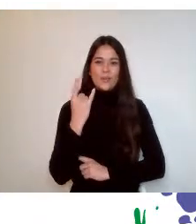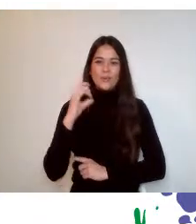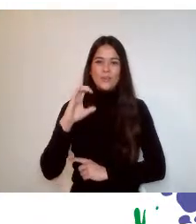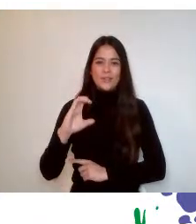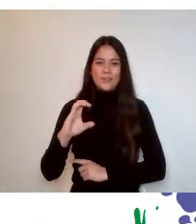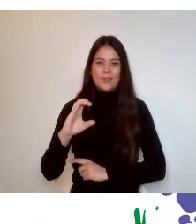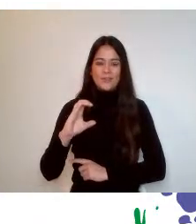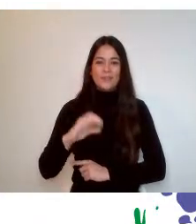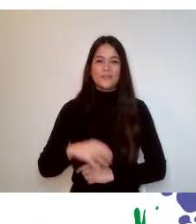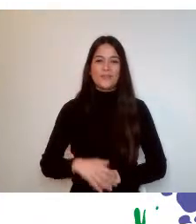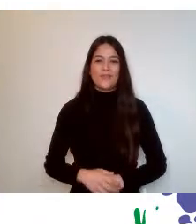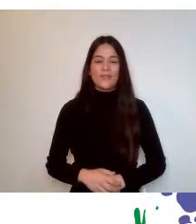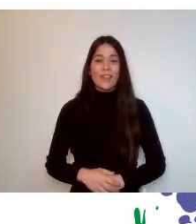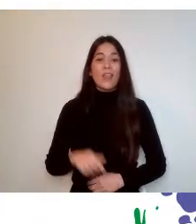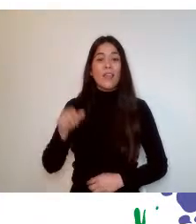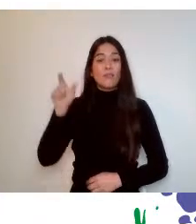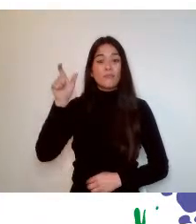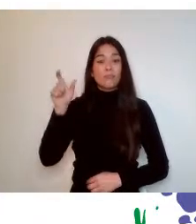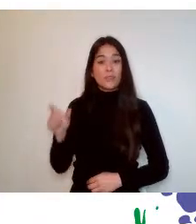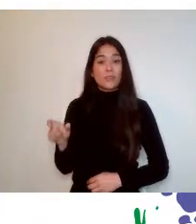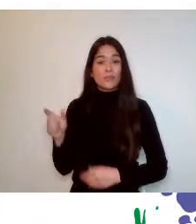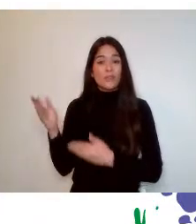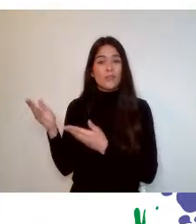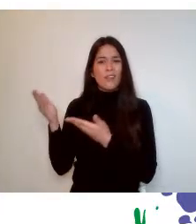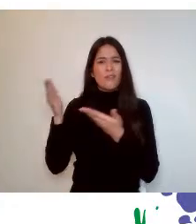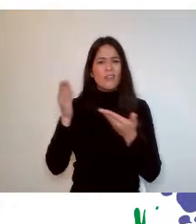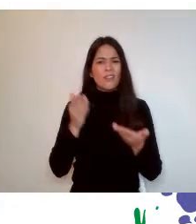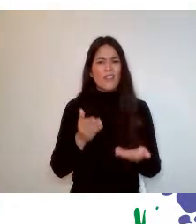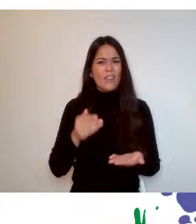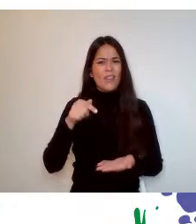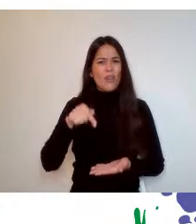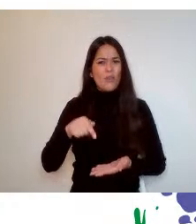Our guest today is an exceptional Chilean.